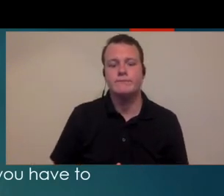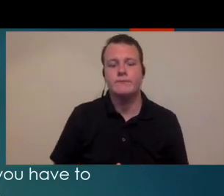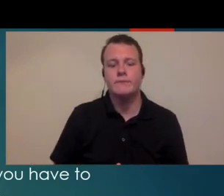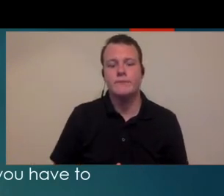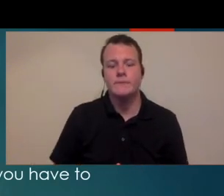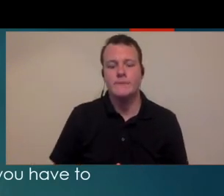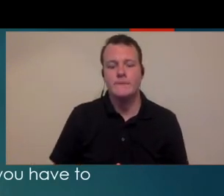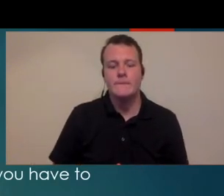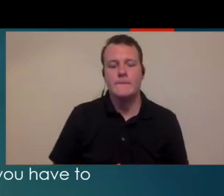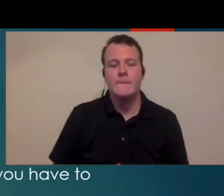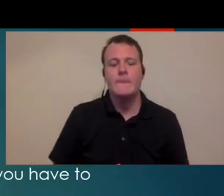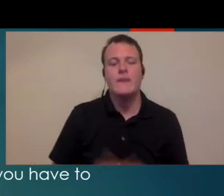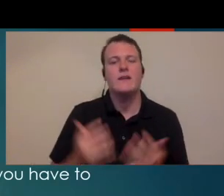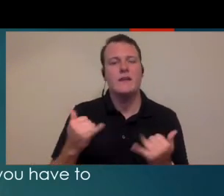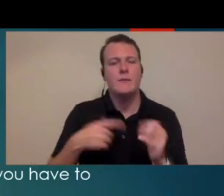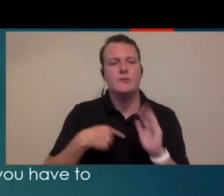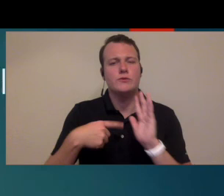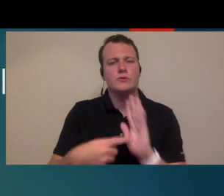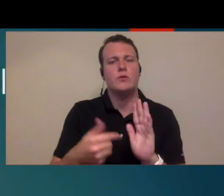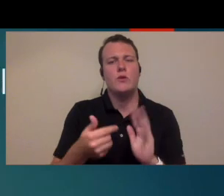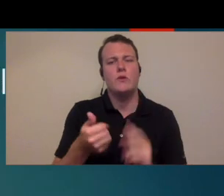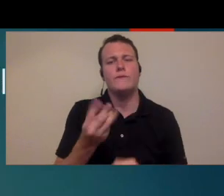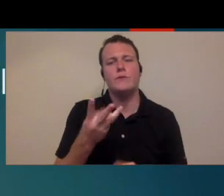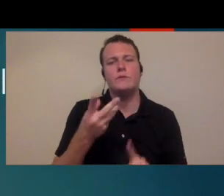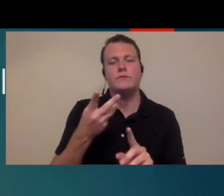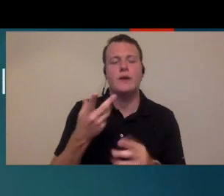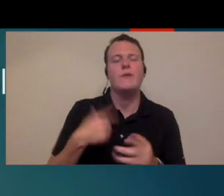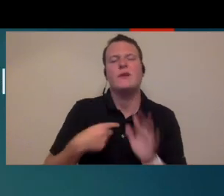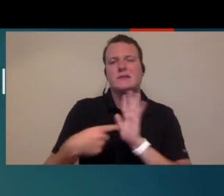should be. so if we go to the next slide. I'll kind of show you an example of what